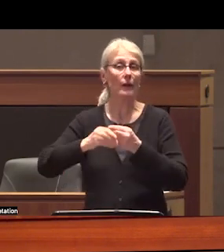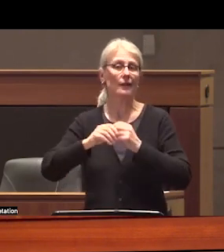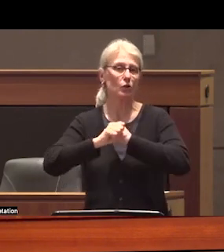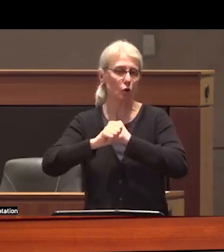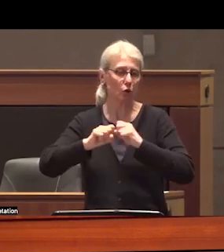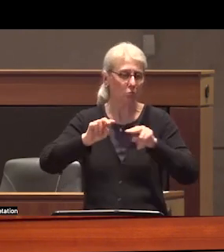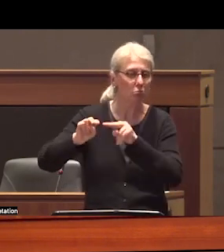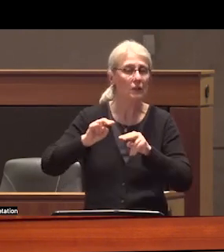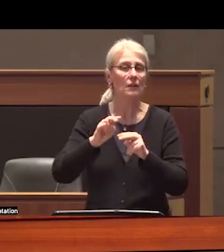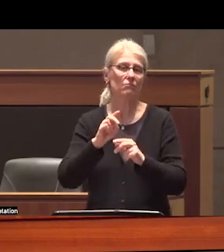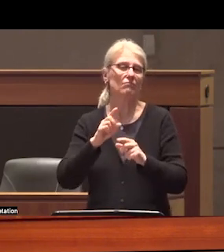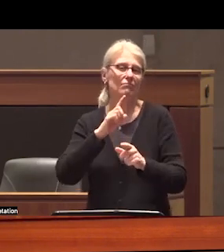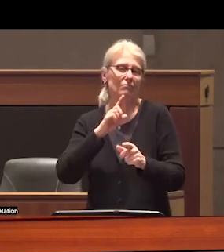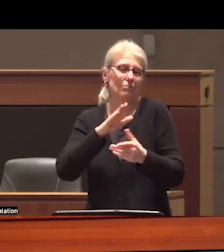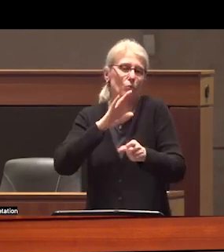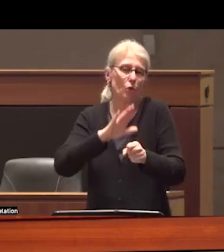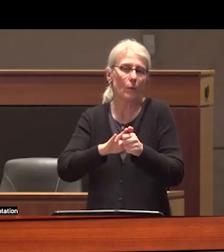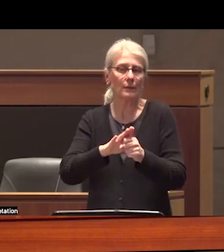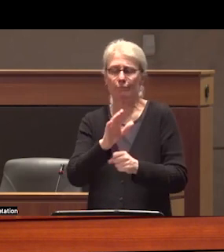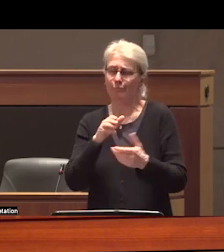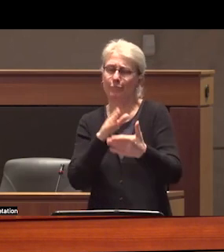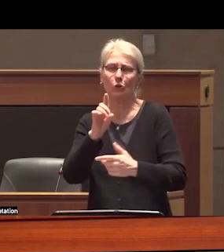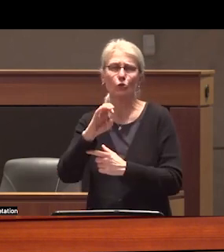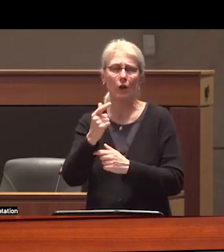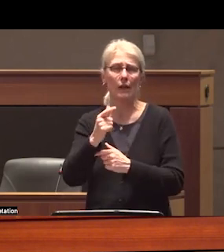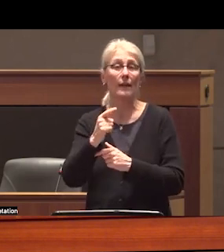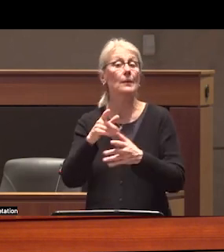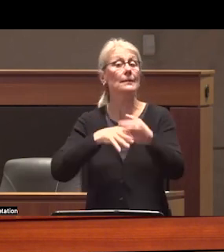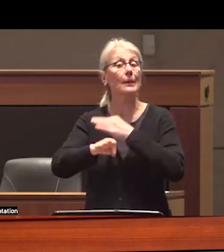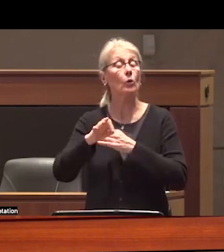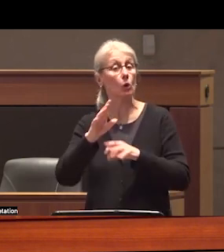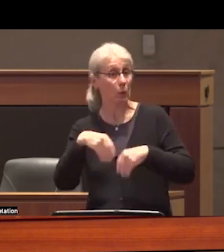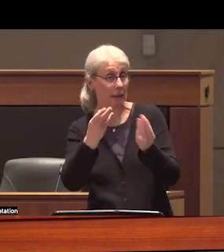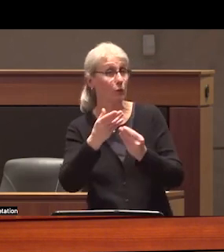anti-drug promises as a central requirement for receiving humanitarian assistance and if